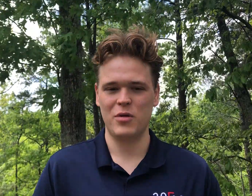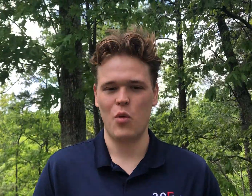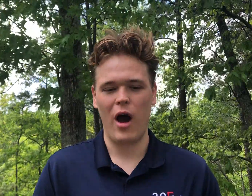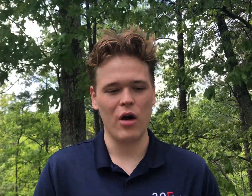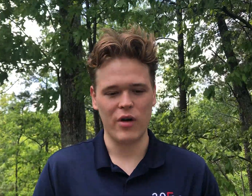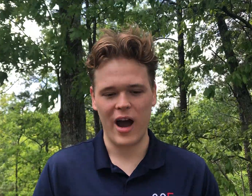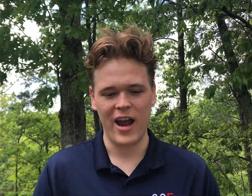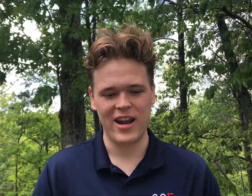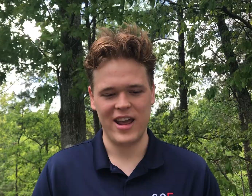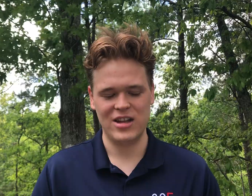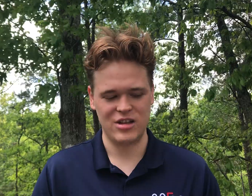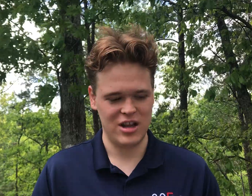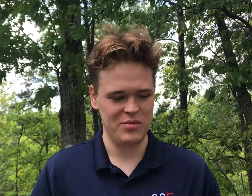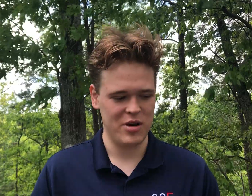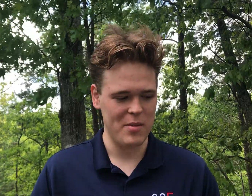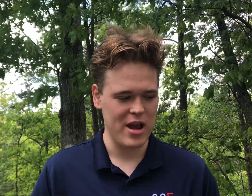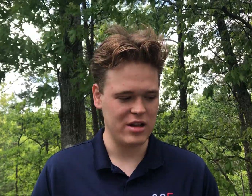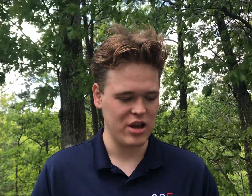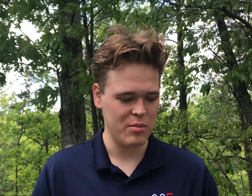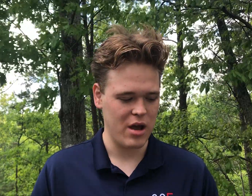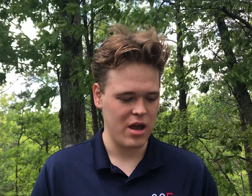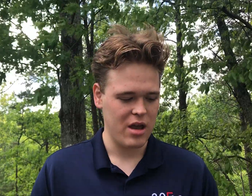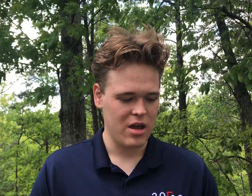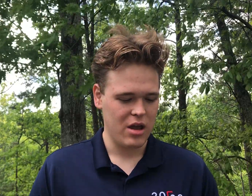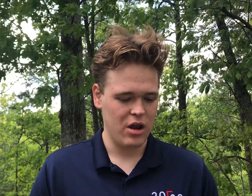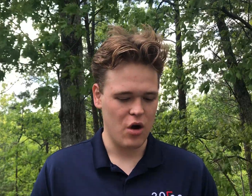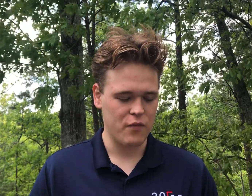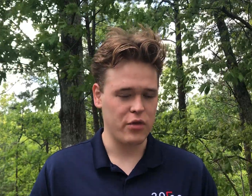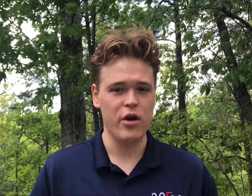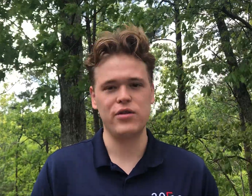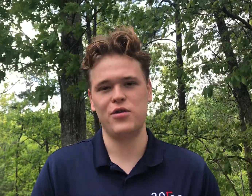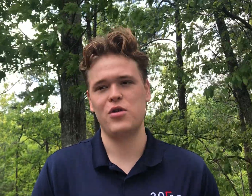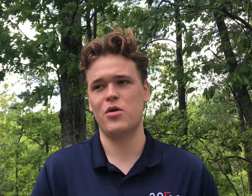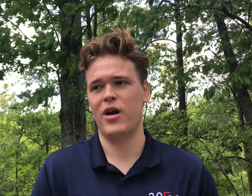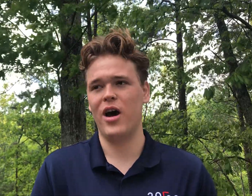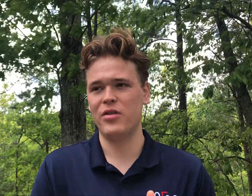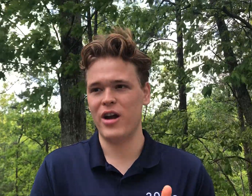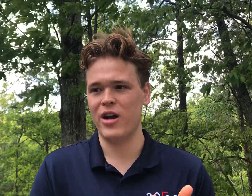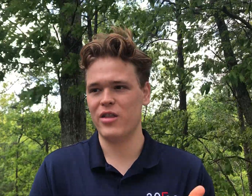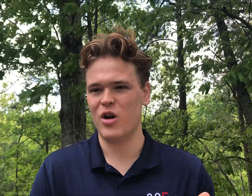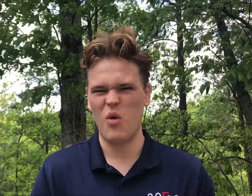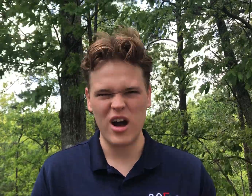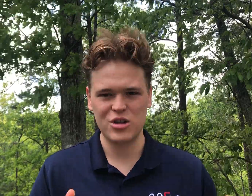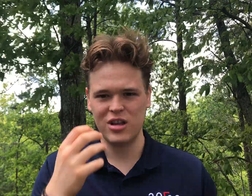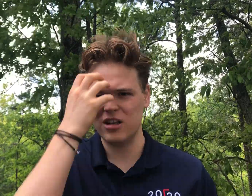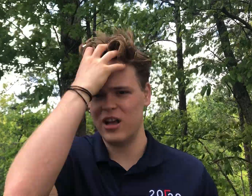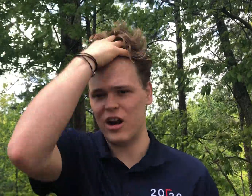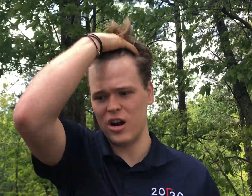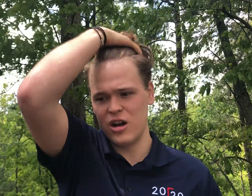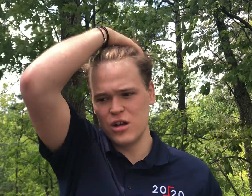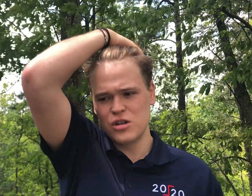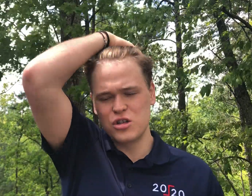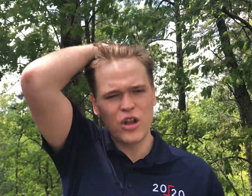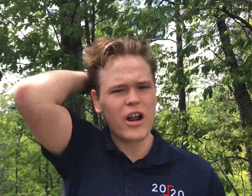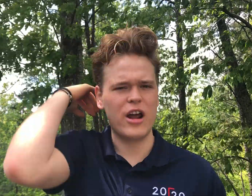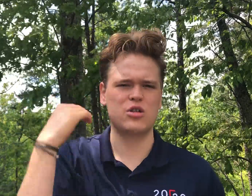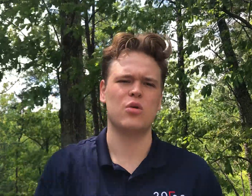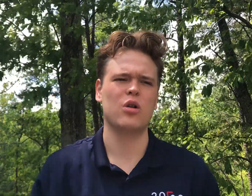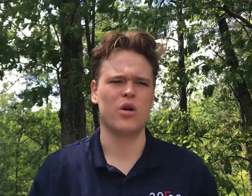it's been a wild ride, it's been amazing. But for those of you who are out there that are watching this that are still in high school,